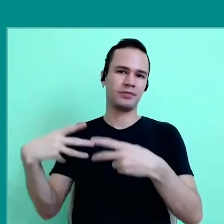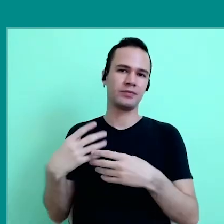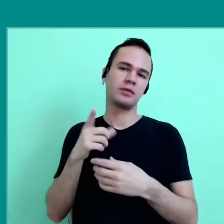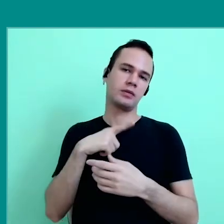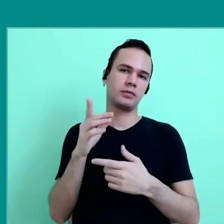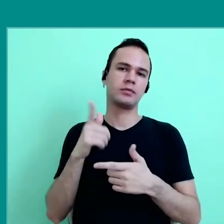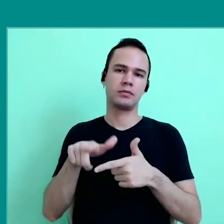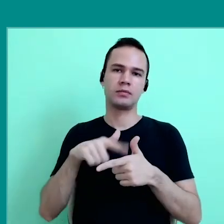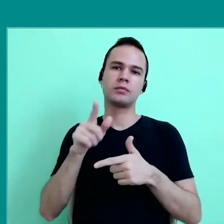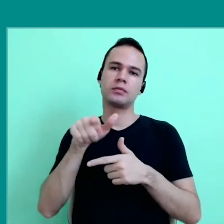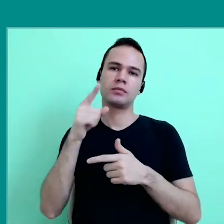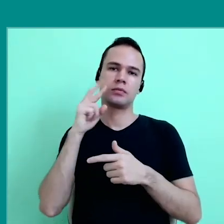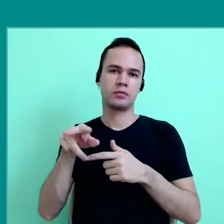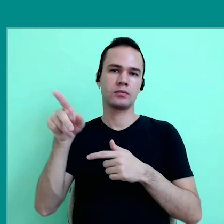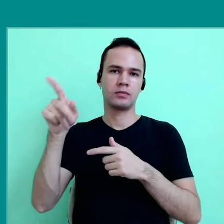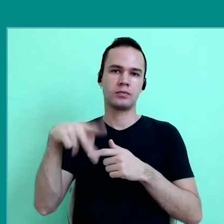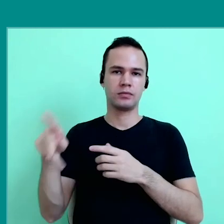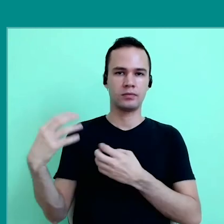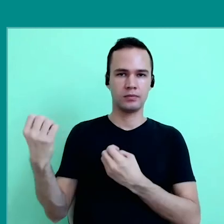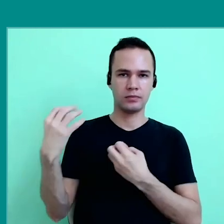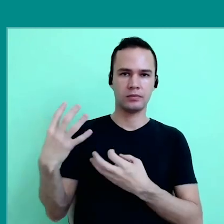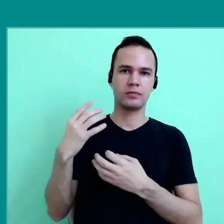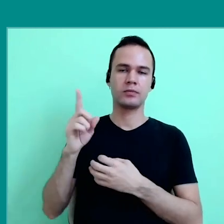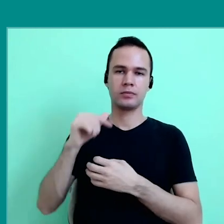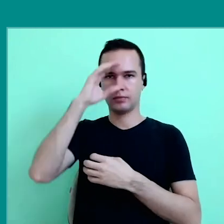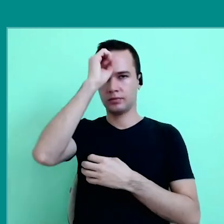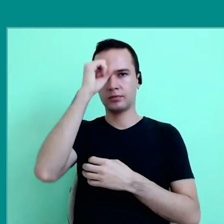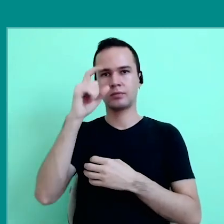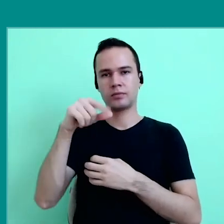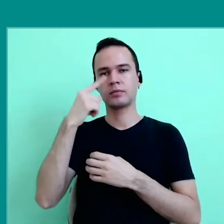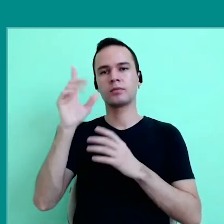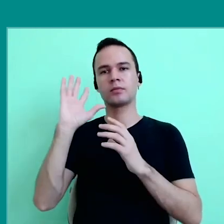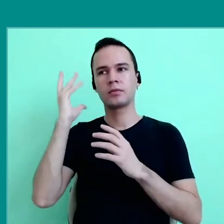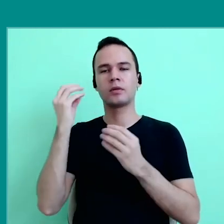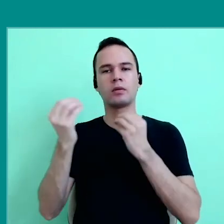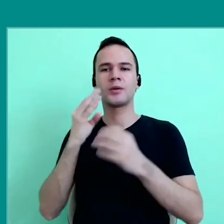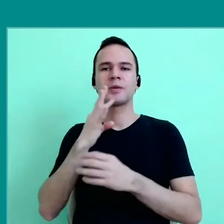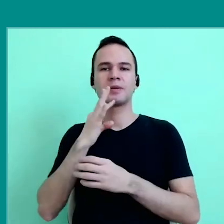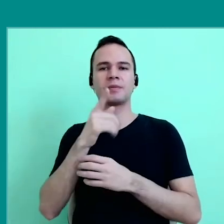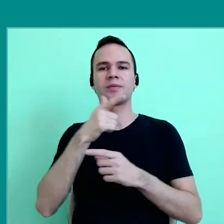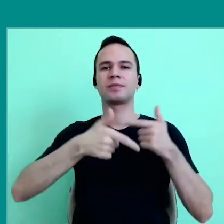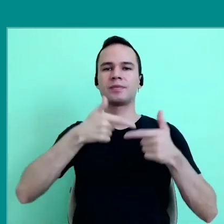that there are problems with this pedagogical scenario, with this learning scenario. What kind of knowledge we are working with?